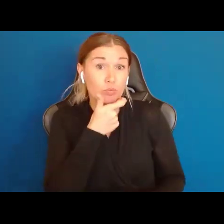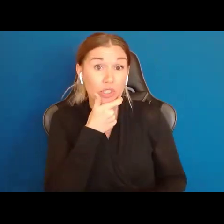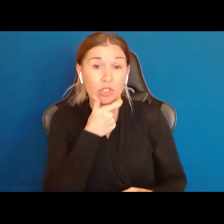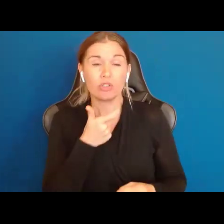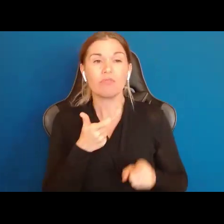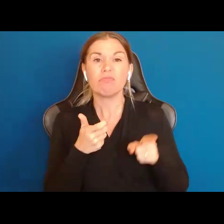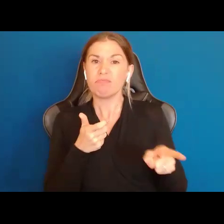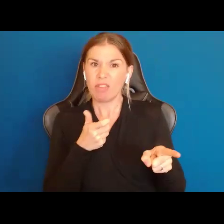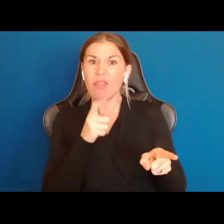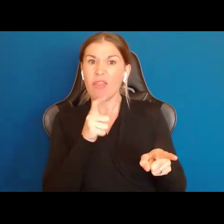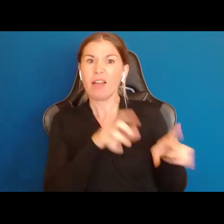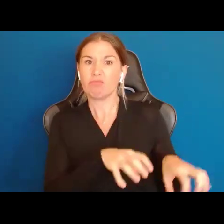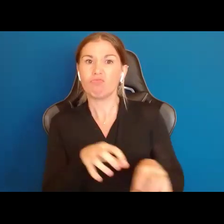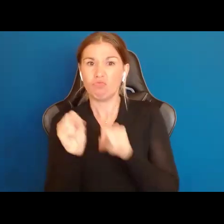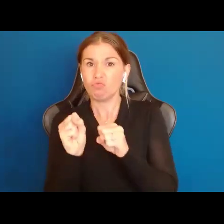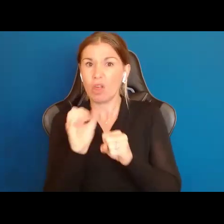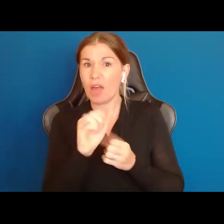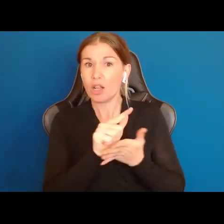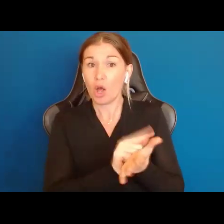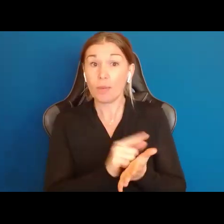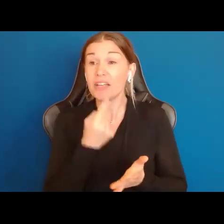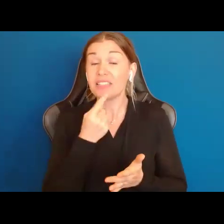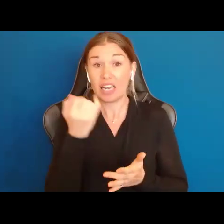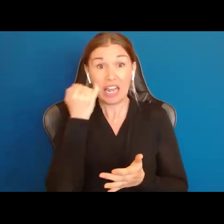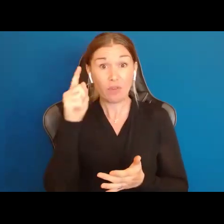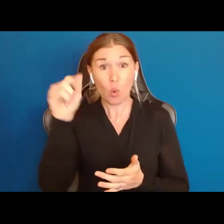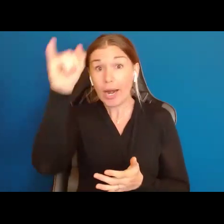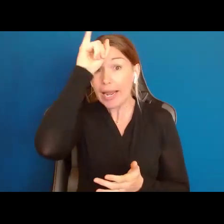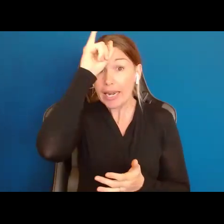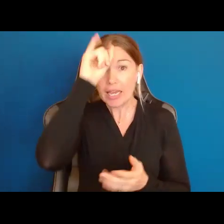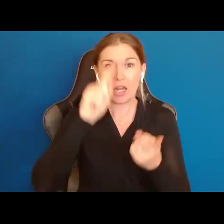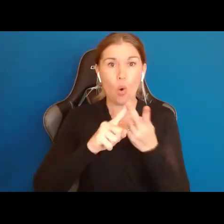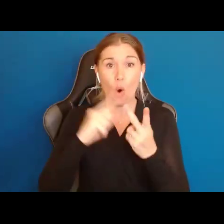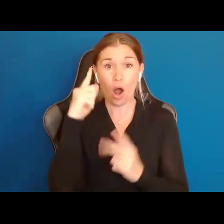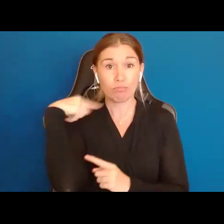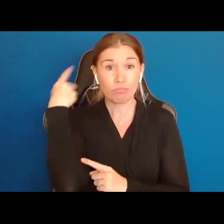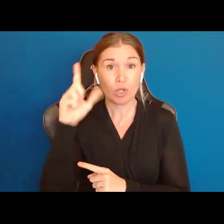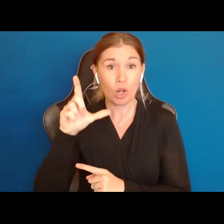in the Middle Ages. They said if you are an idiot, or lunatic, and that was their word